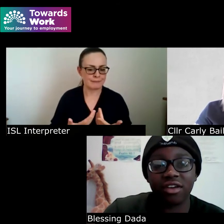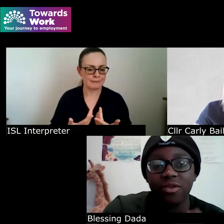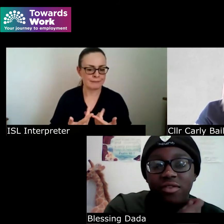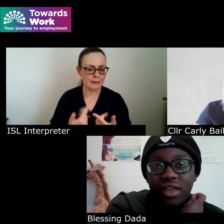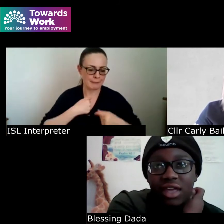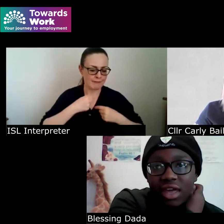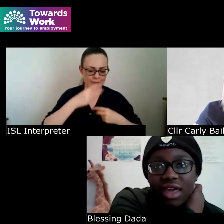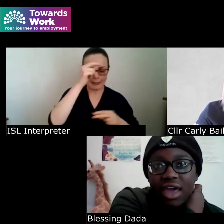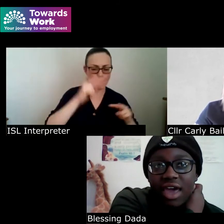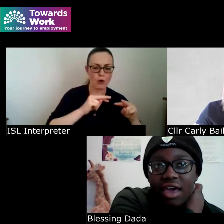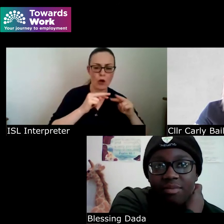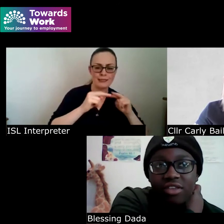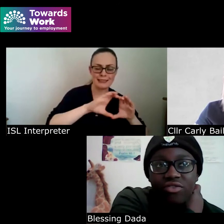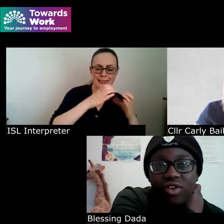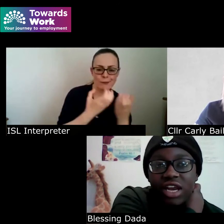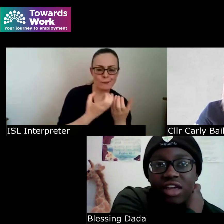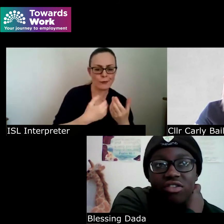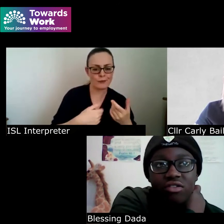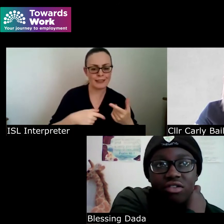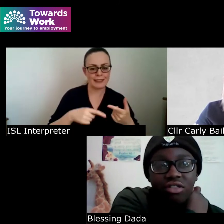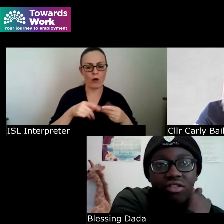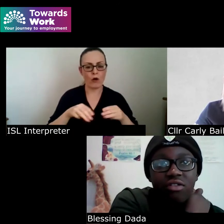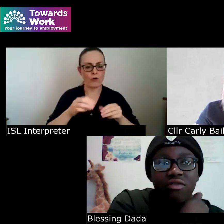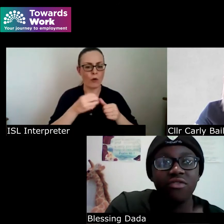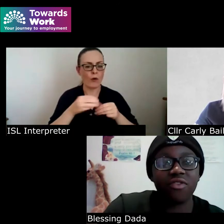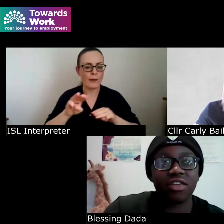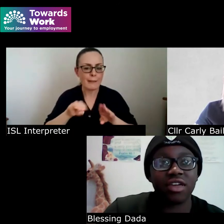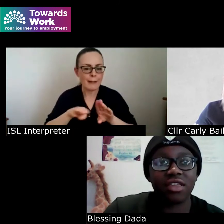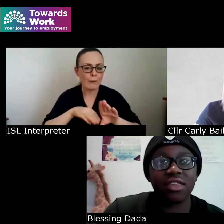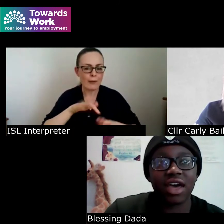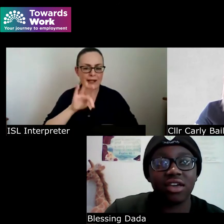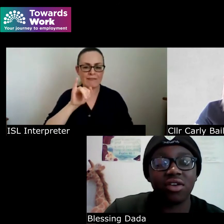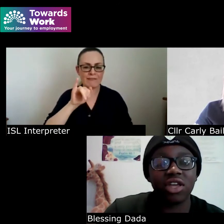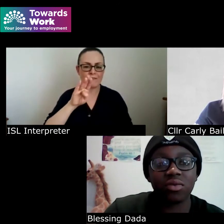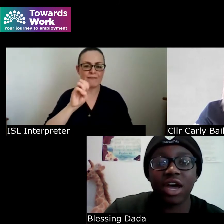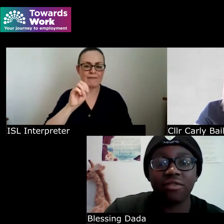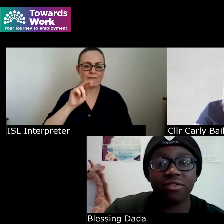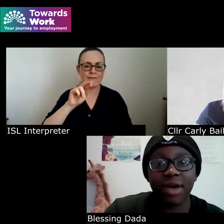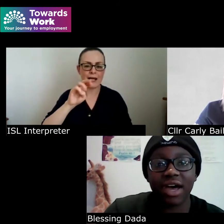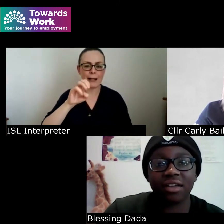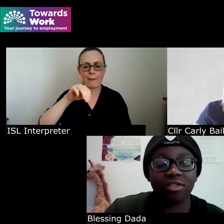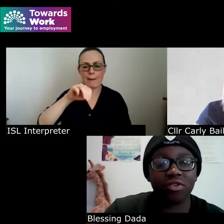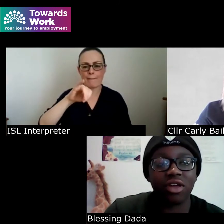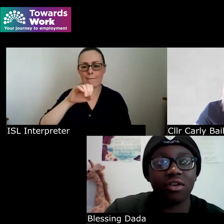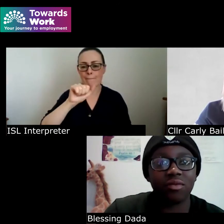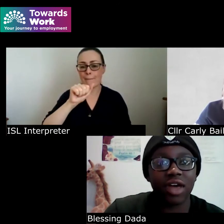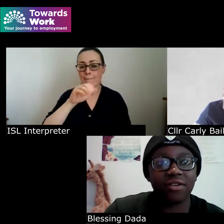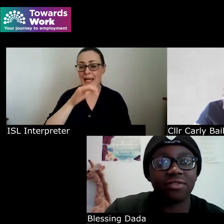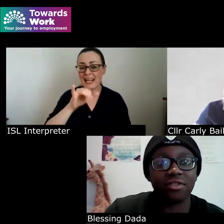community and it's really just refreshing that you know you don't have to mask or you don't have to